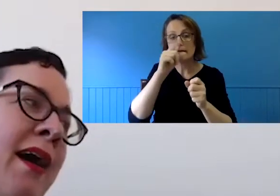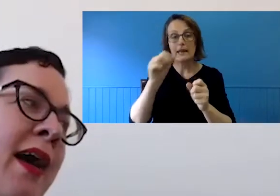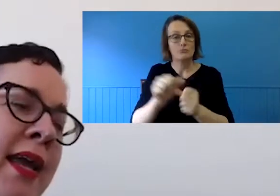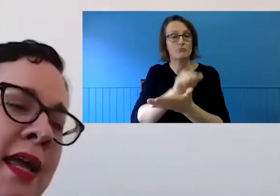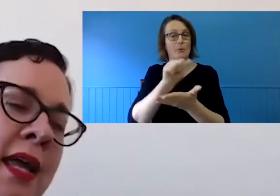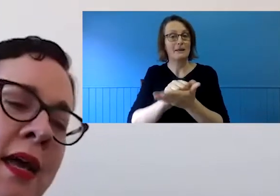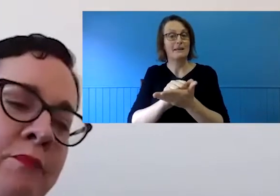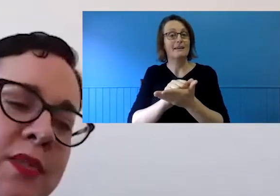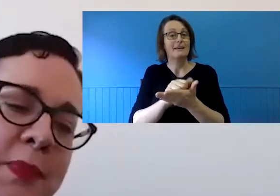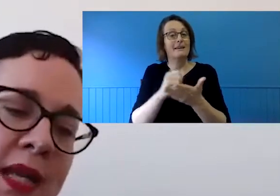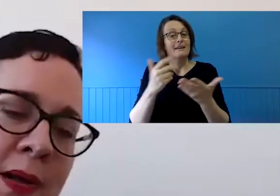But when that